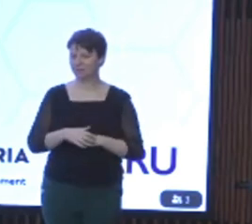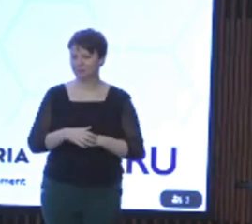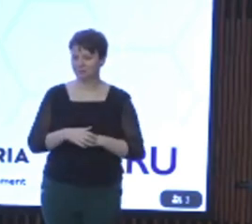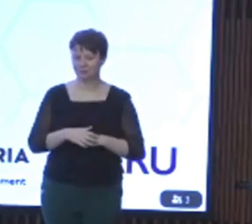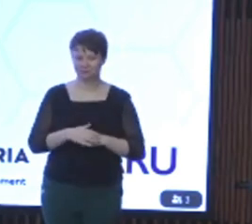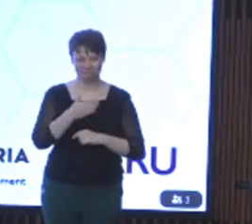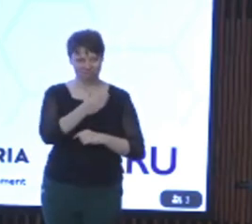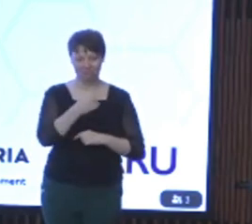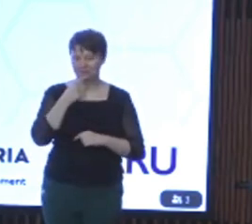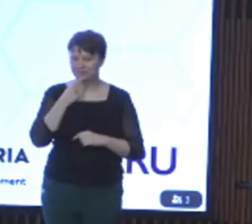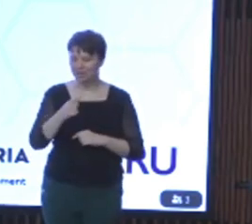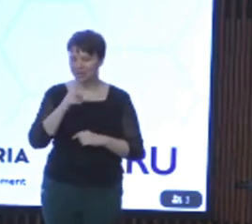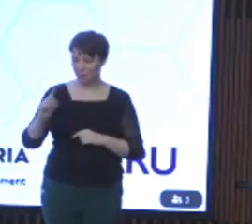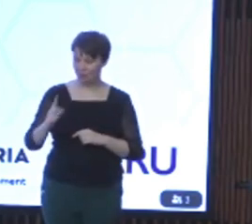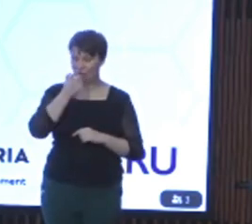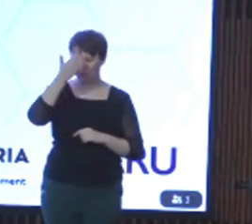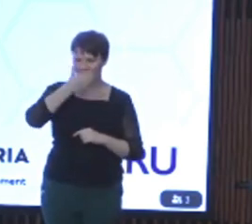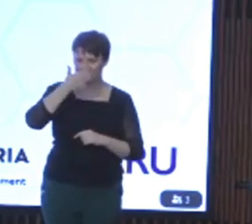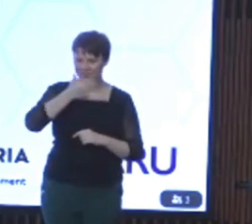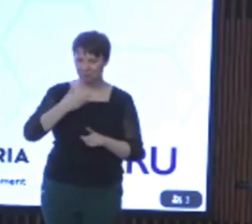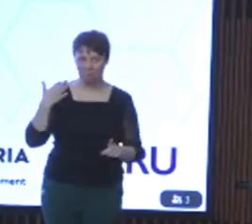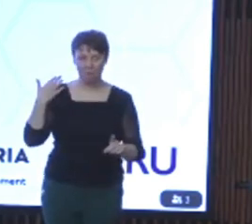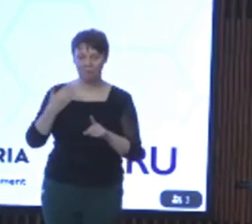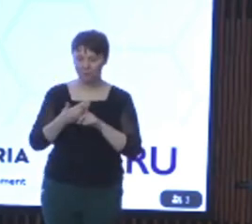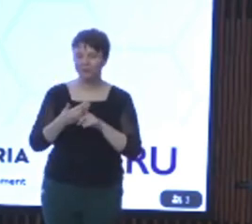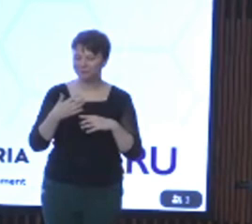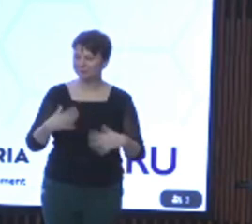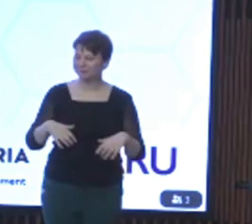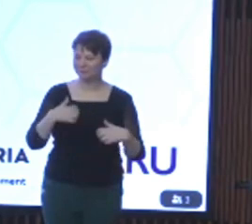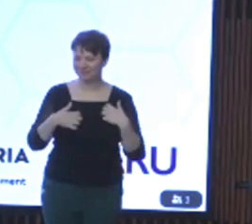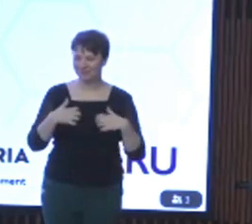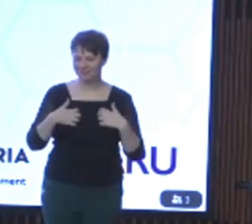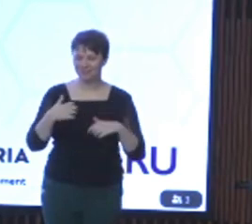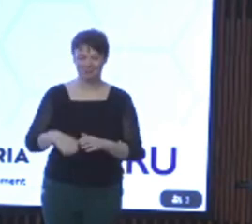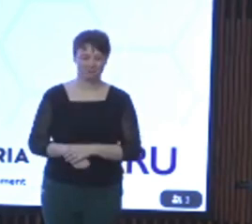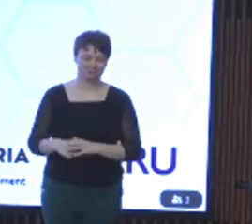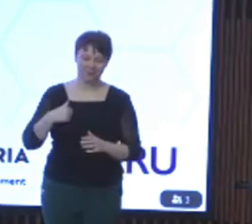said the first in person for a very long time, which is very exciting and I'm happy to be here